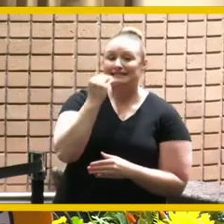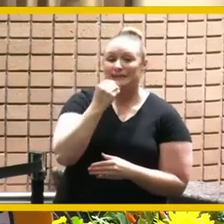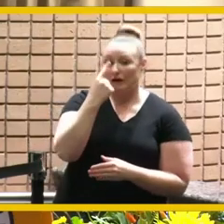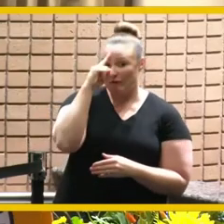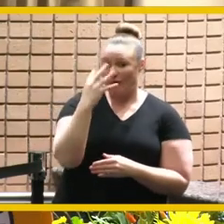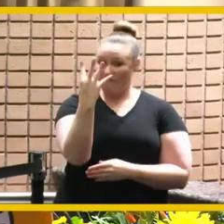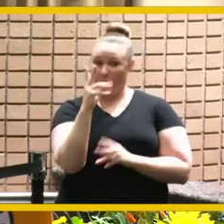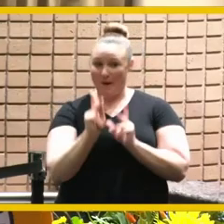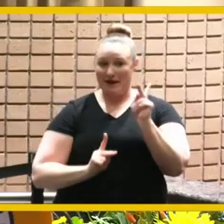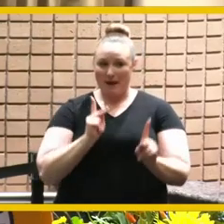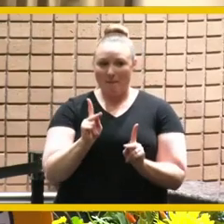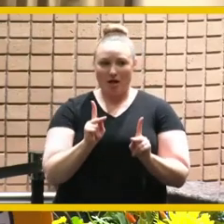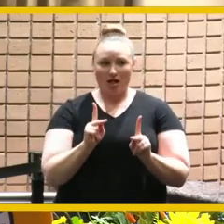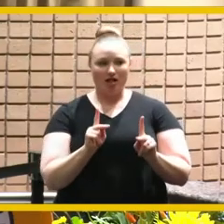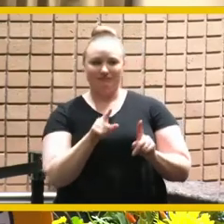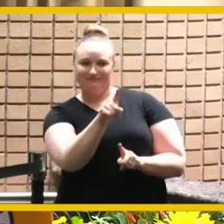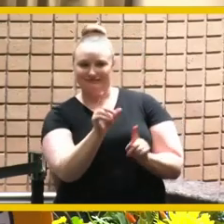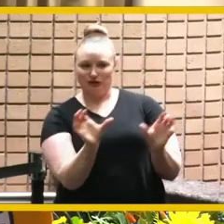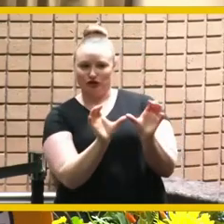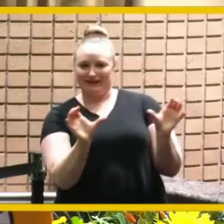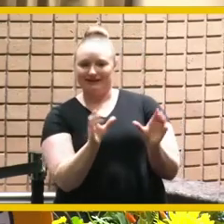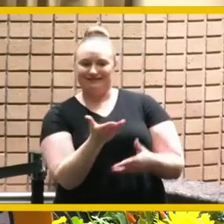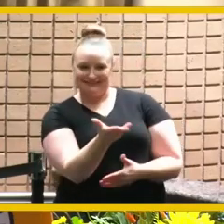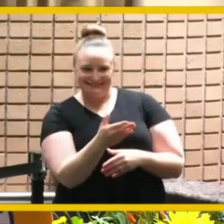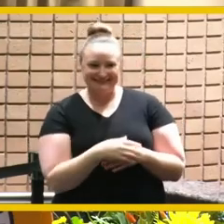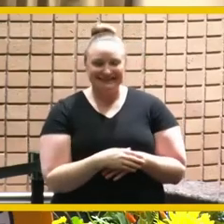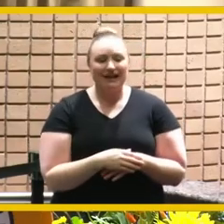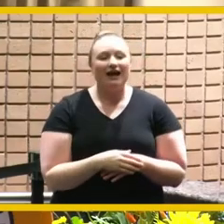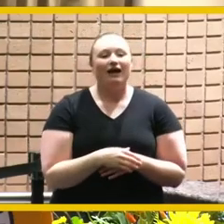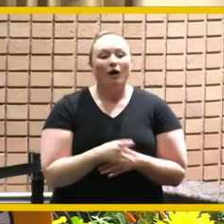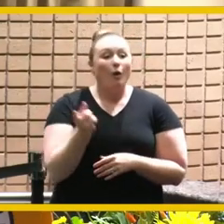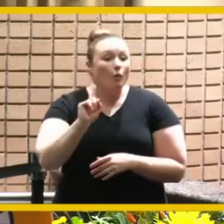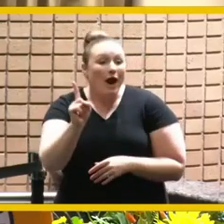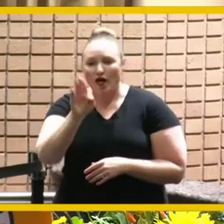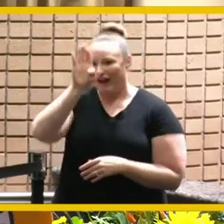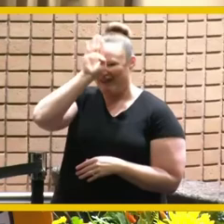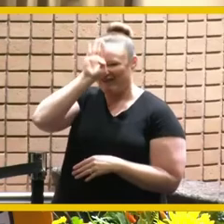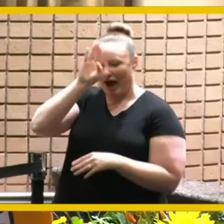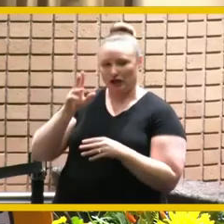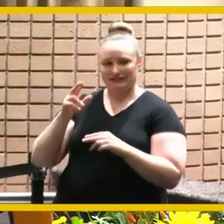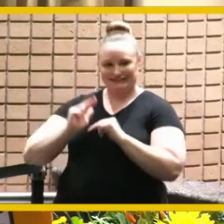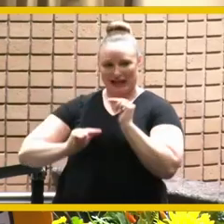which there's the four uh at the fire station don't try to do this four times it won't work